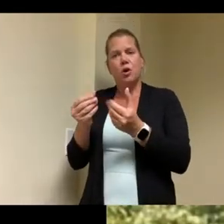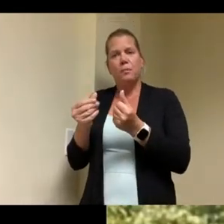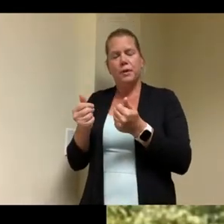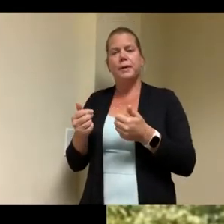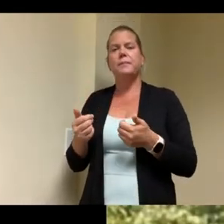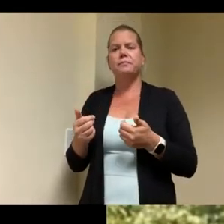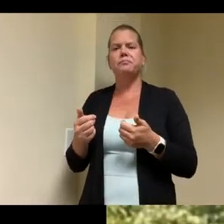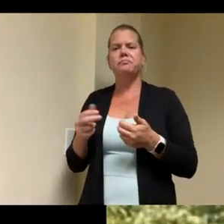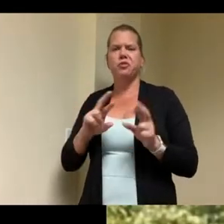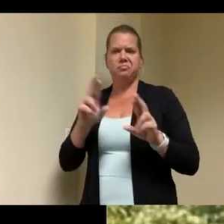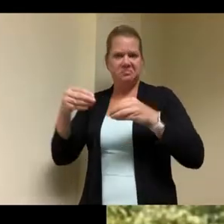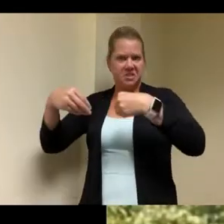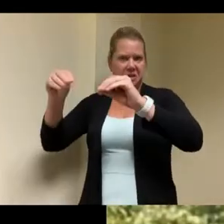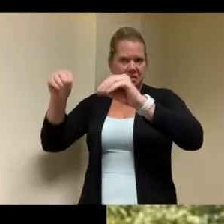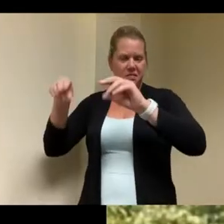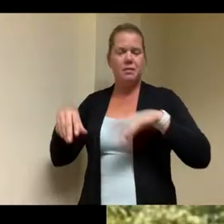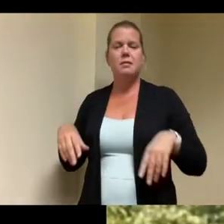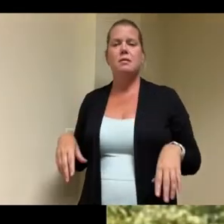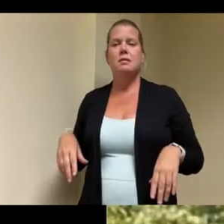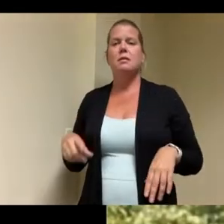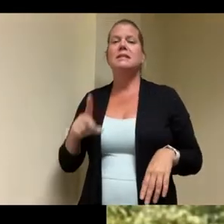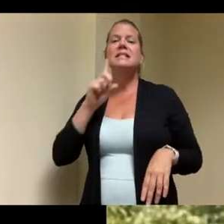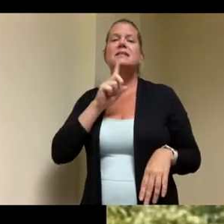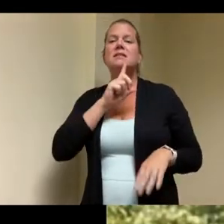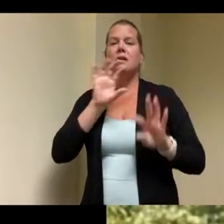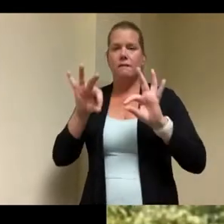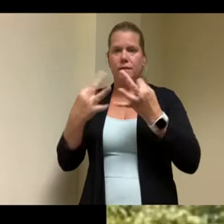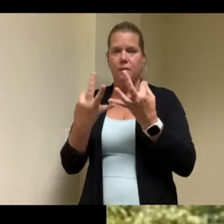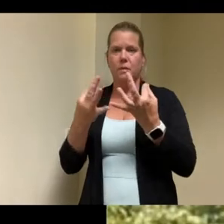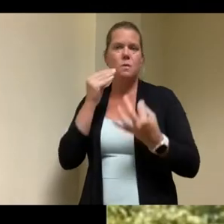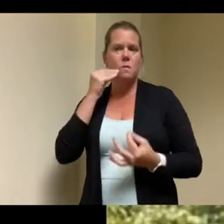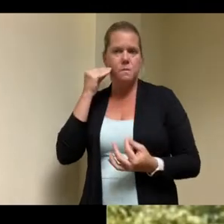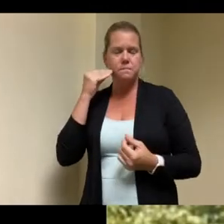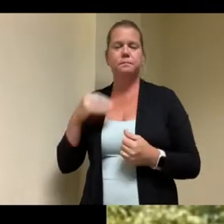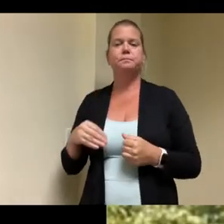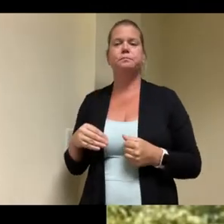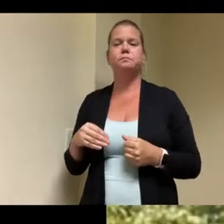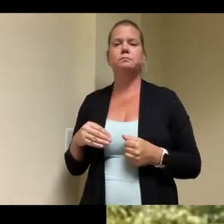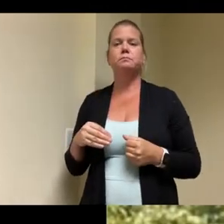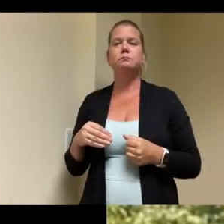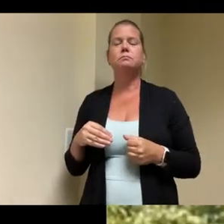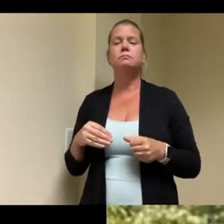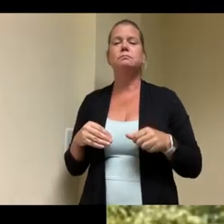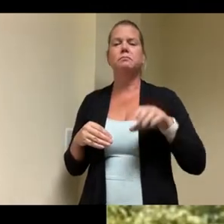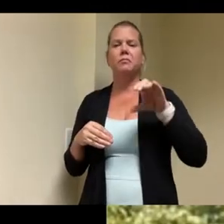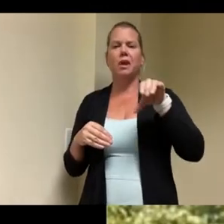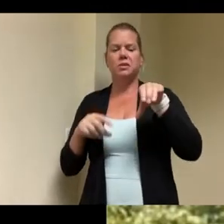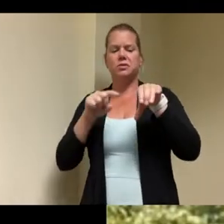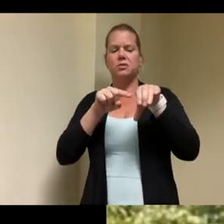it was a single-family home that had a extremely large rear lot